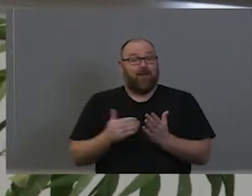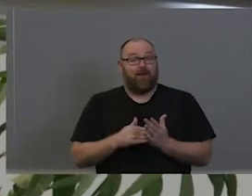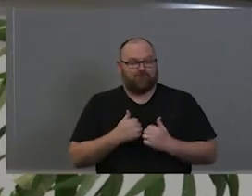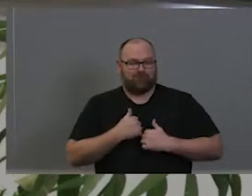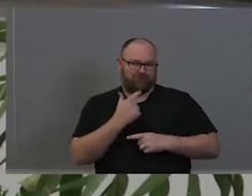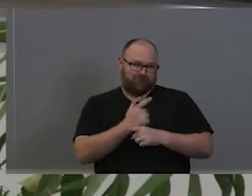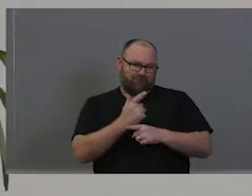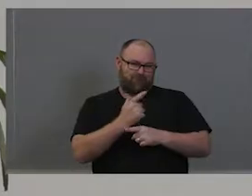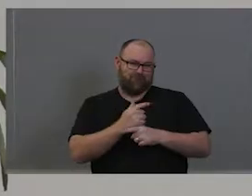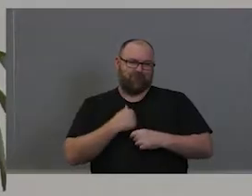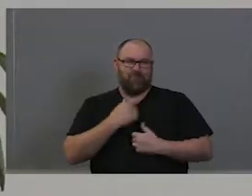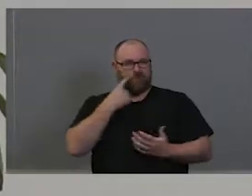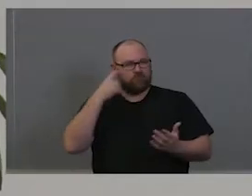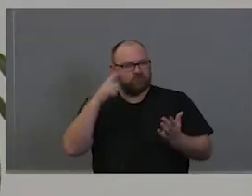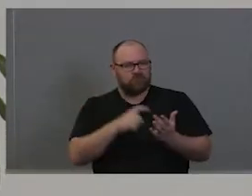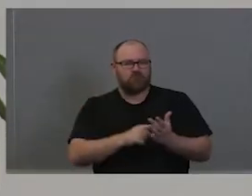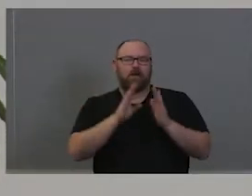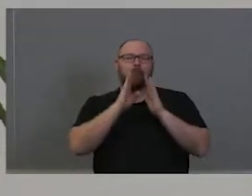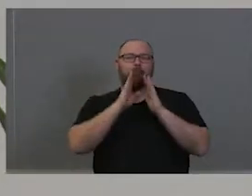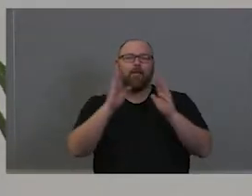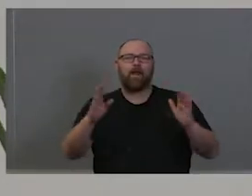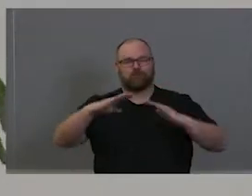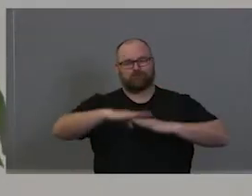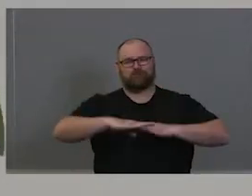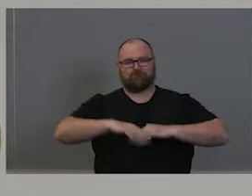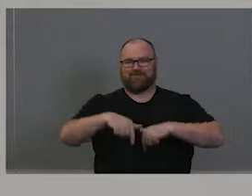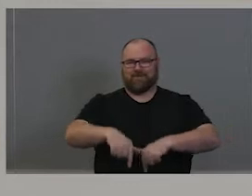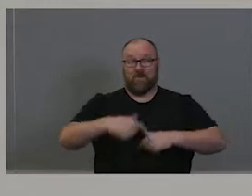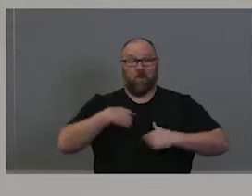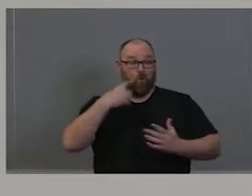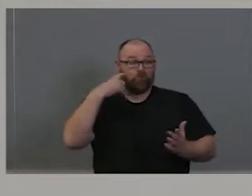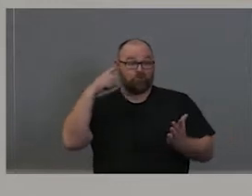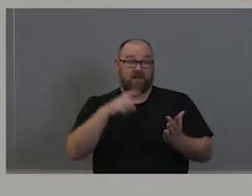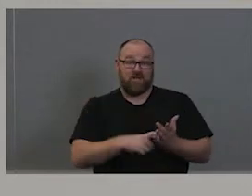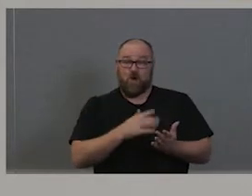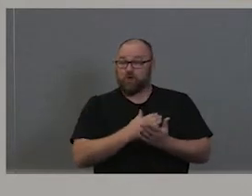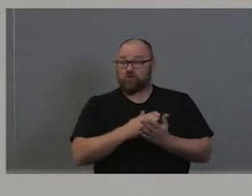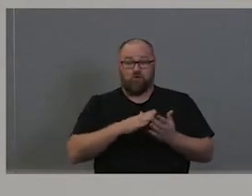beautiful amazing Country, and to recognise that there's no part of Australia, that hasn't been known loved